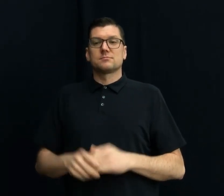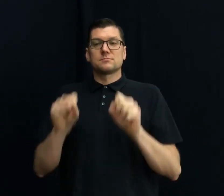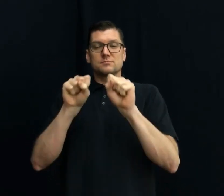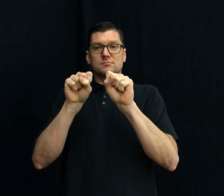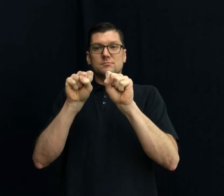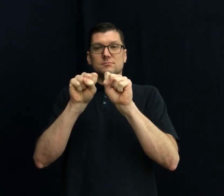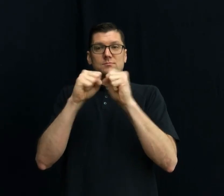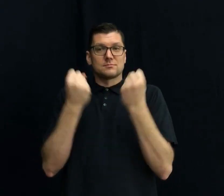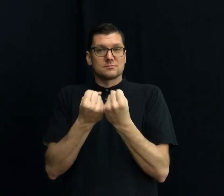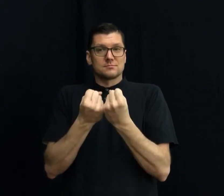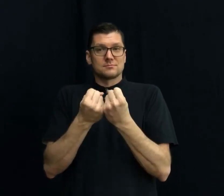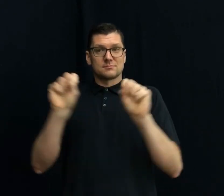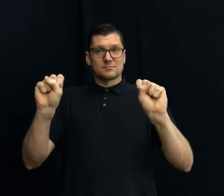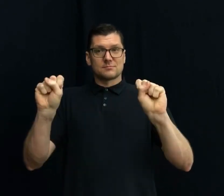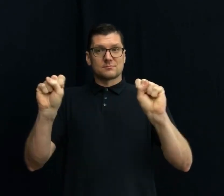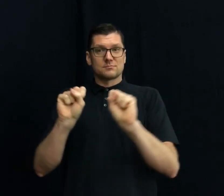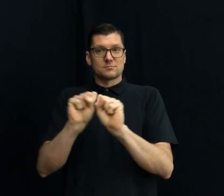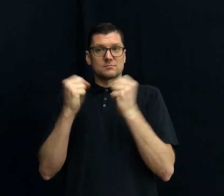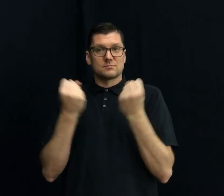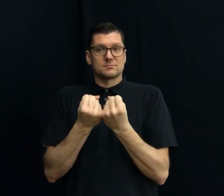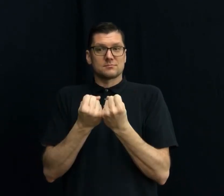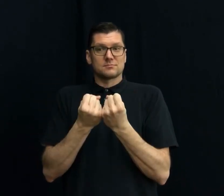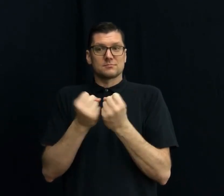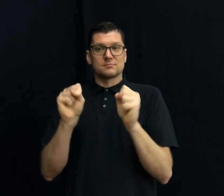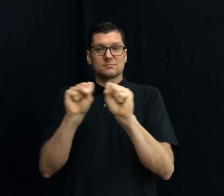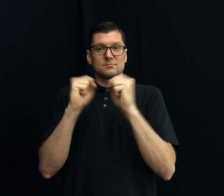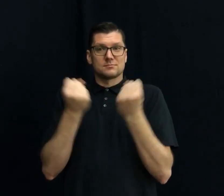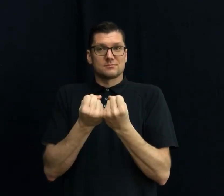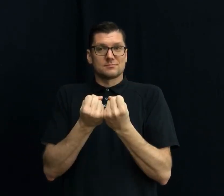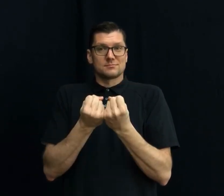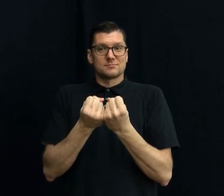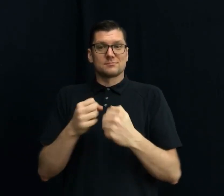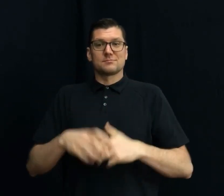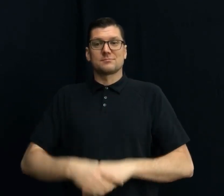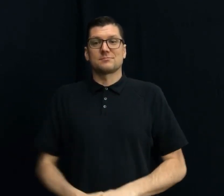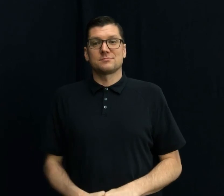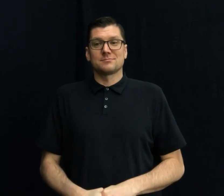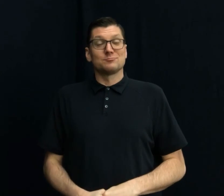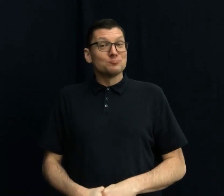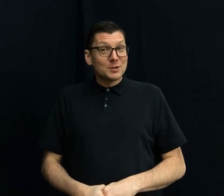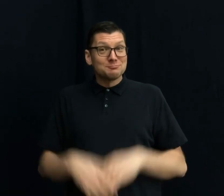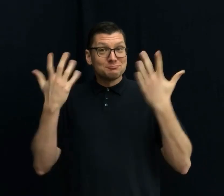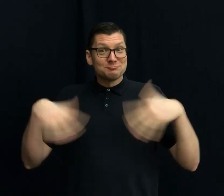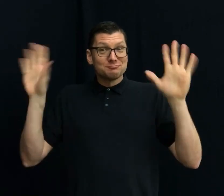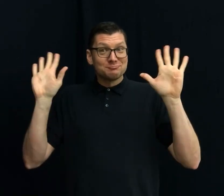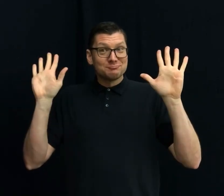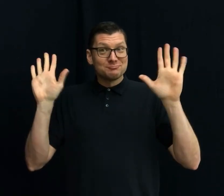SOCIOLOGY FINISHED/THE END